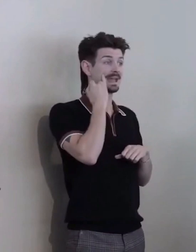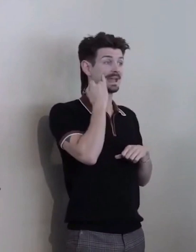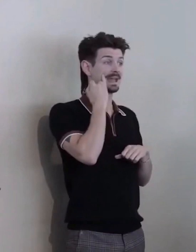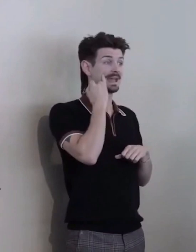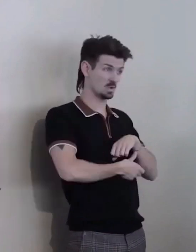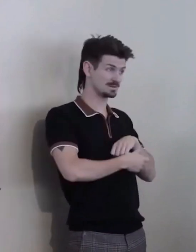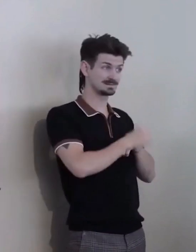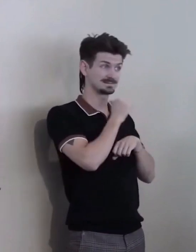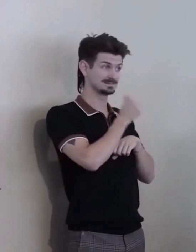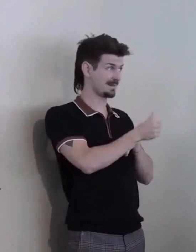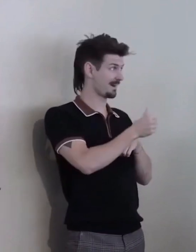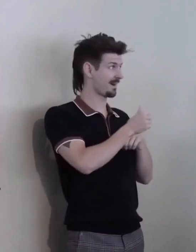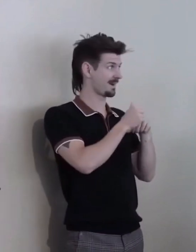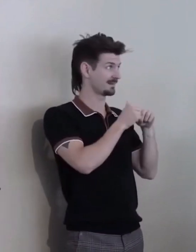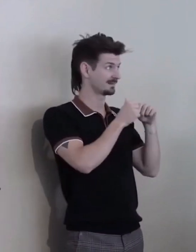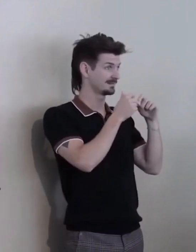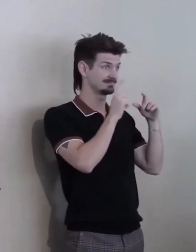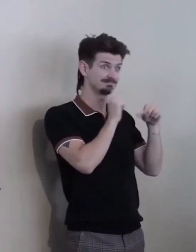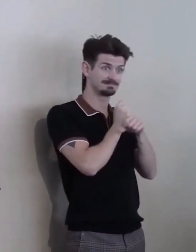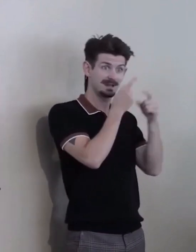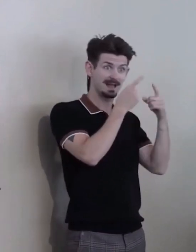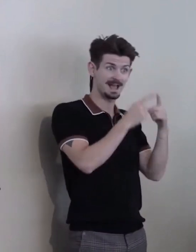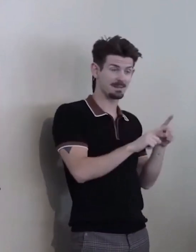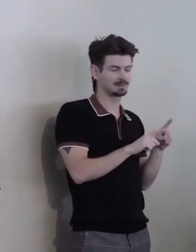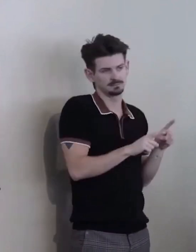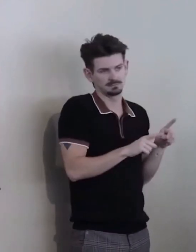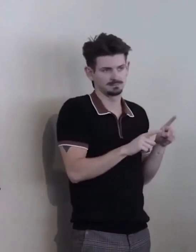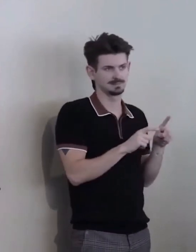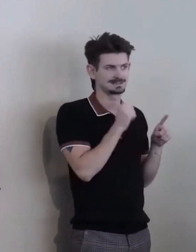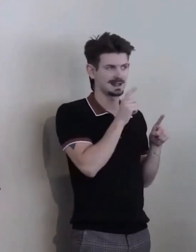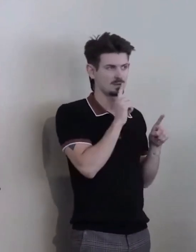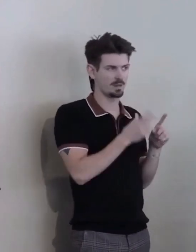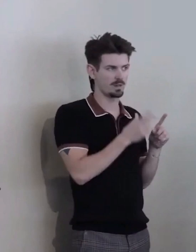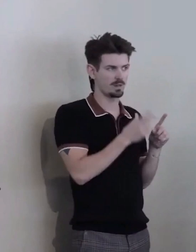And... Ahmm... So Julie and the team shared with me...